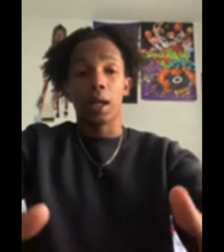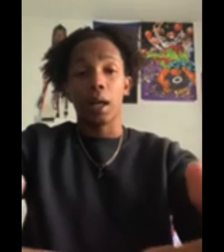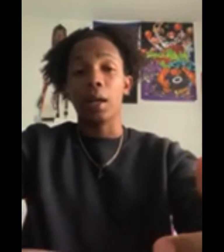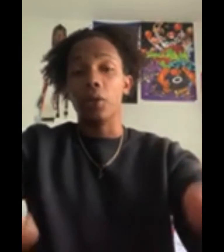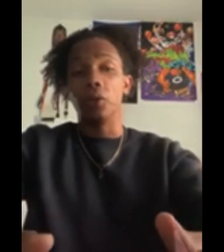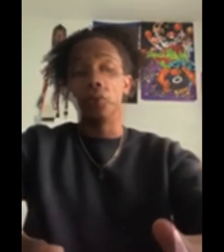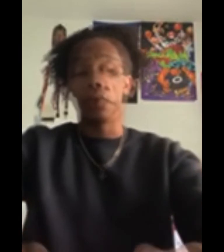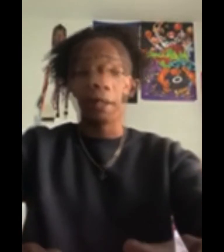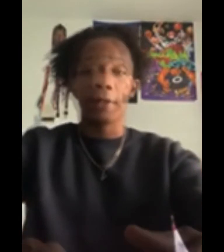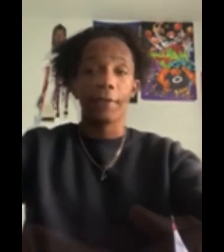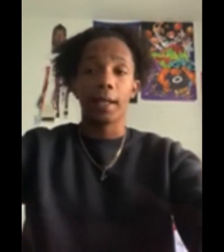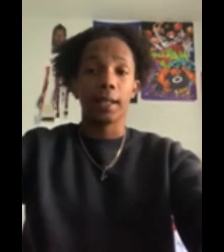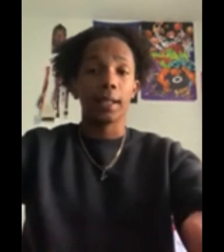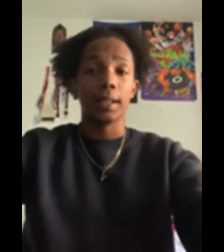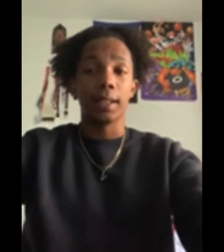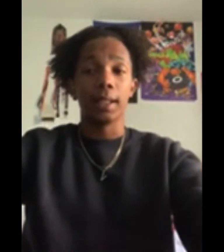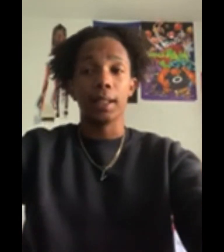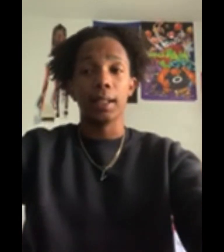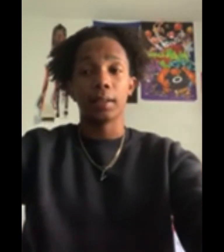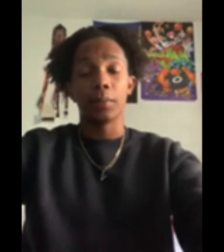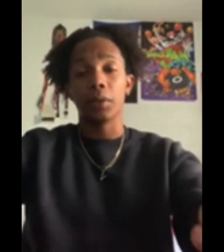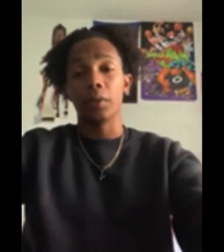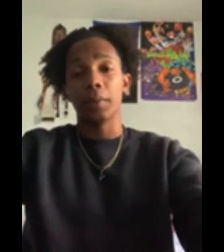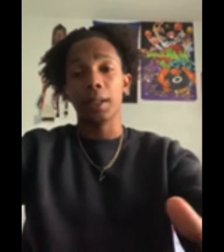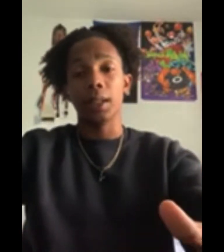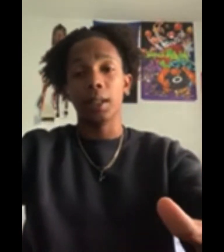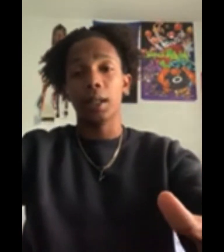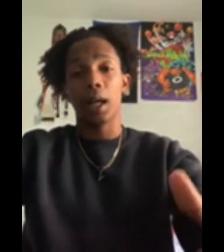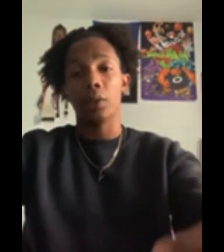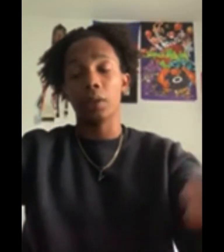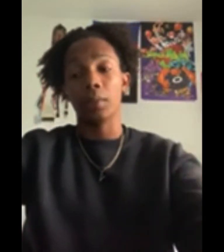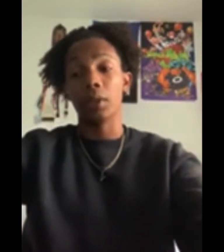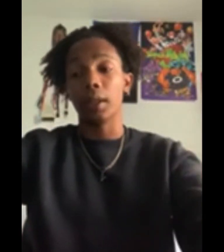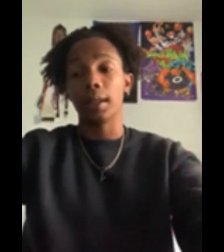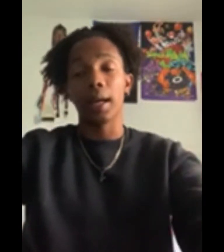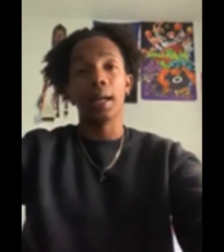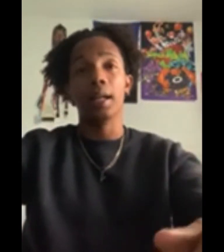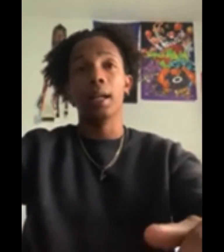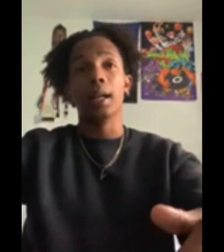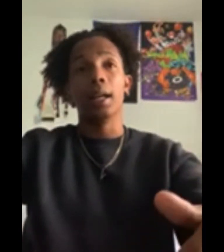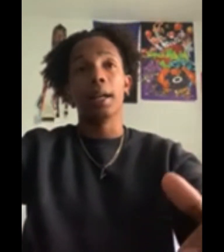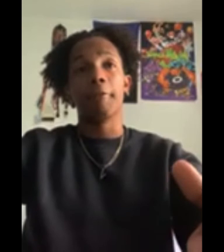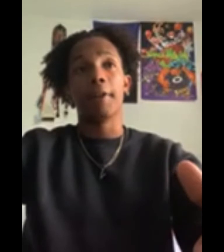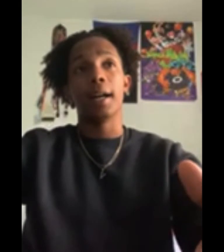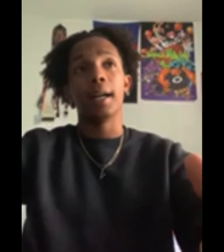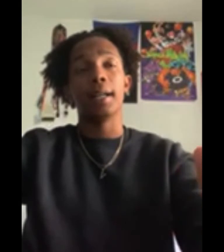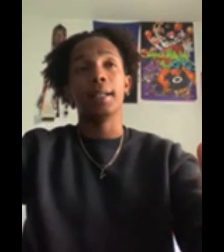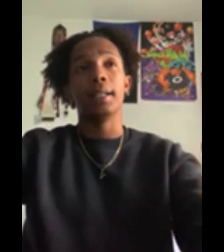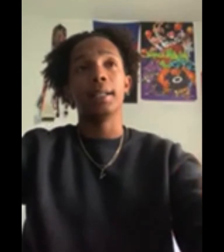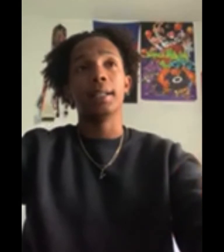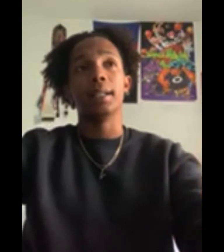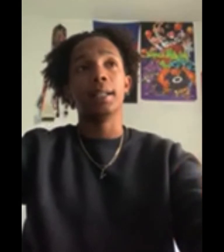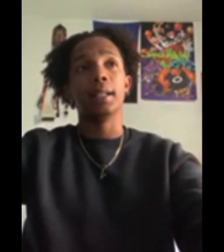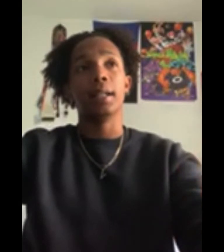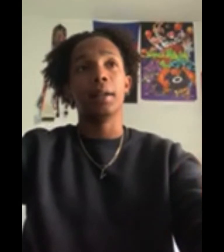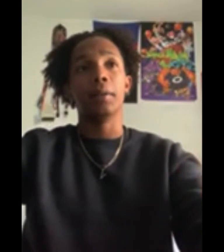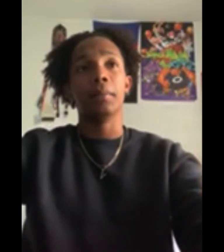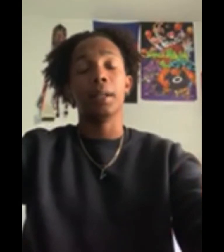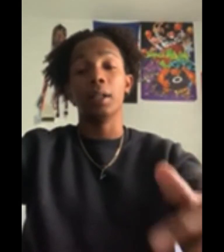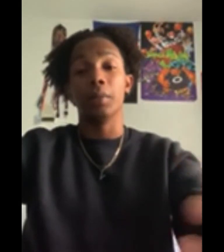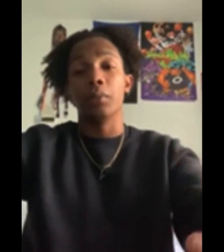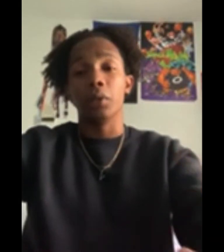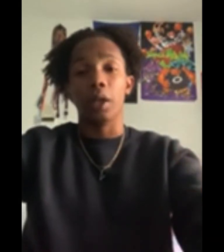I got notes. If I needed something repeated, I was able to get that. If I needed a little bit more